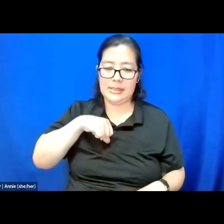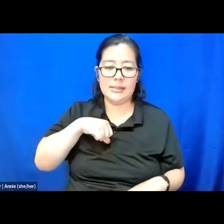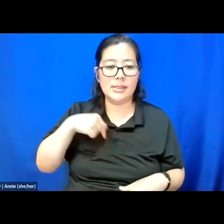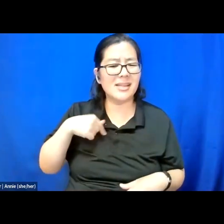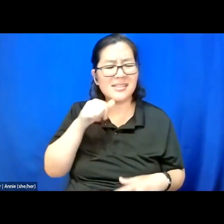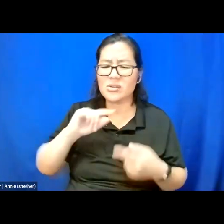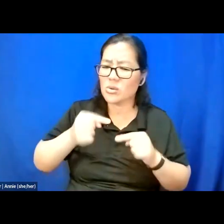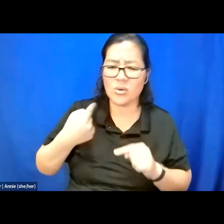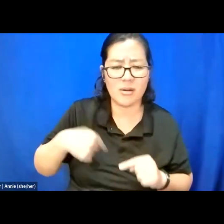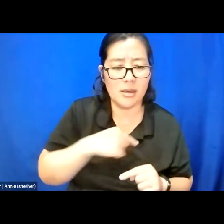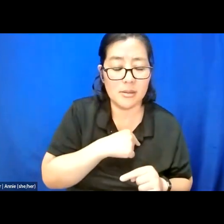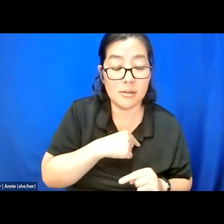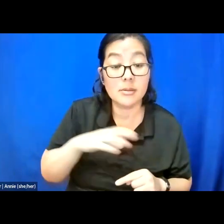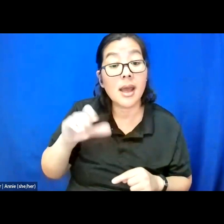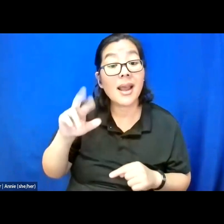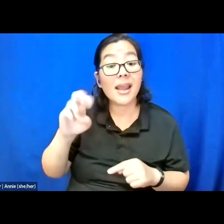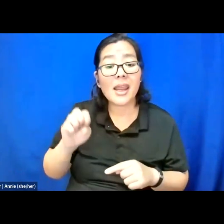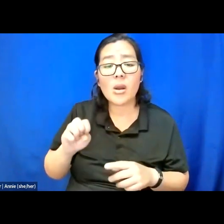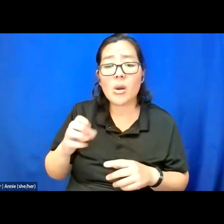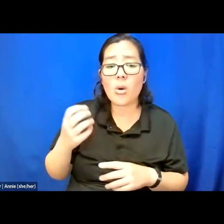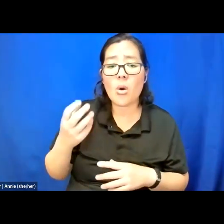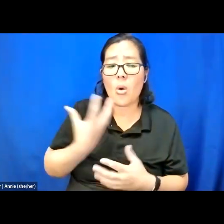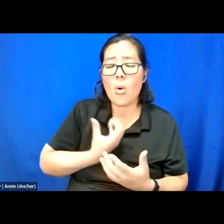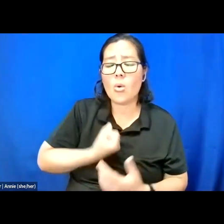Care holds and sits with the complexities,